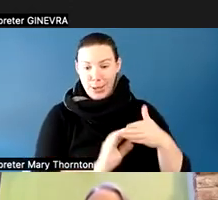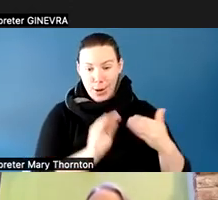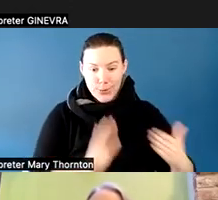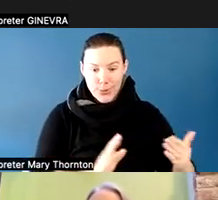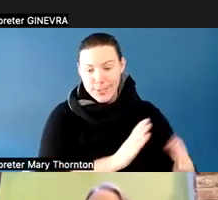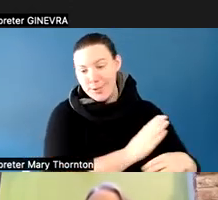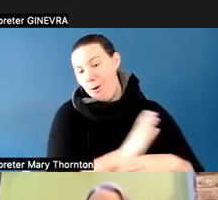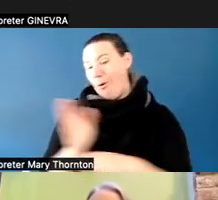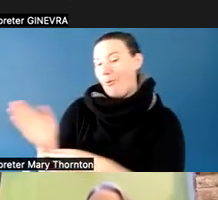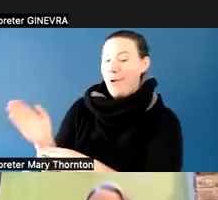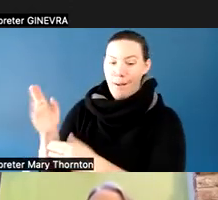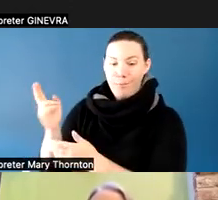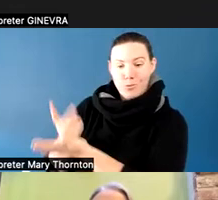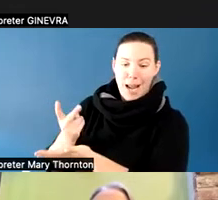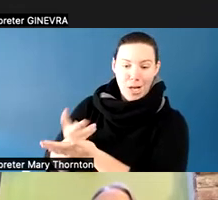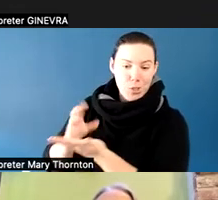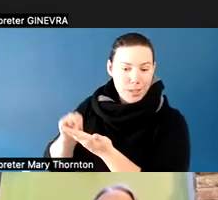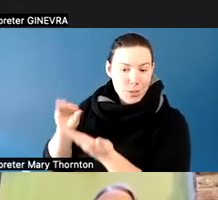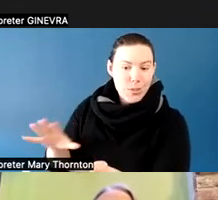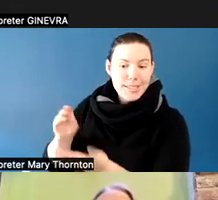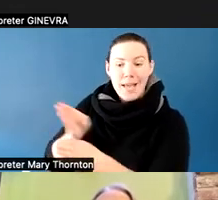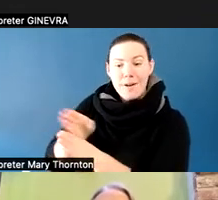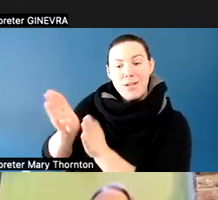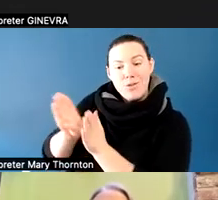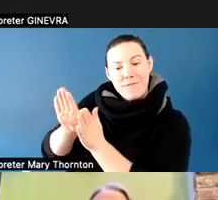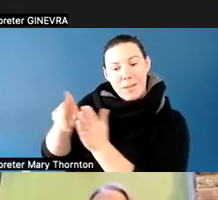and professional development programs, as well.